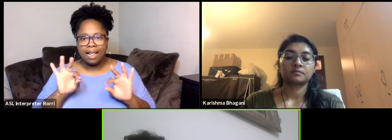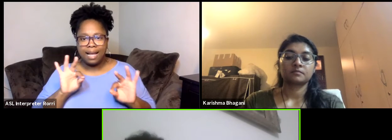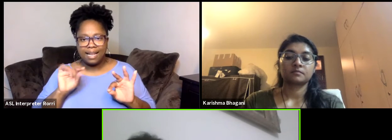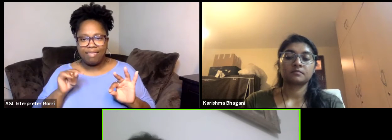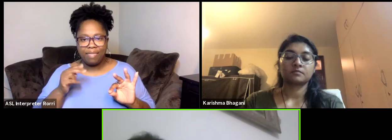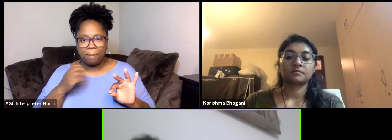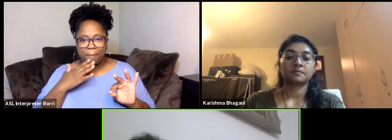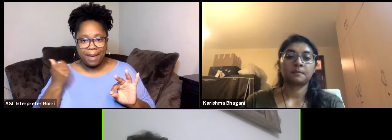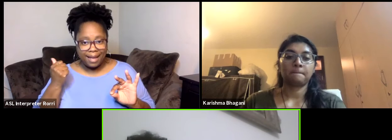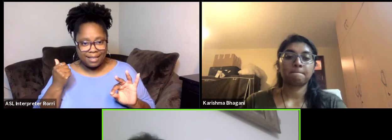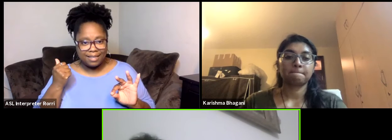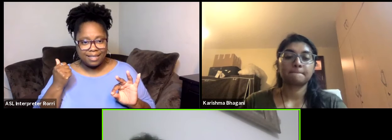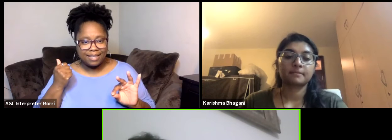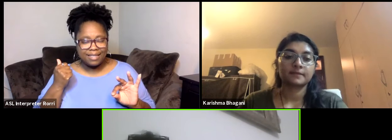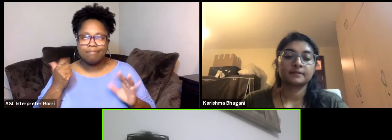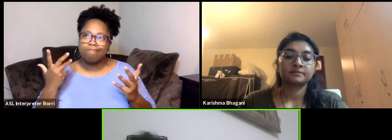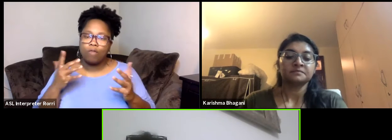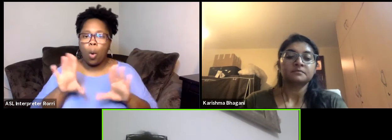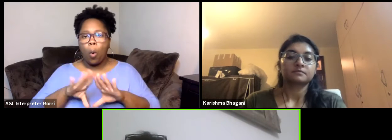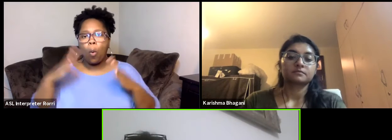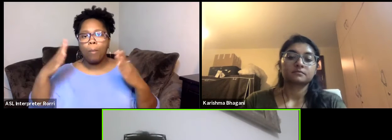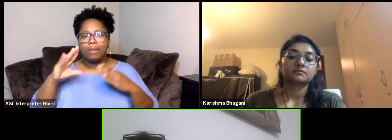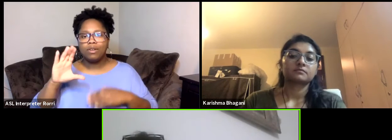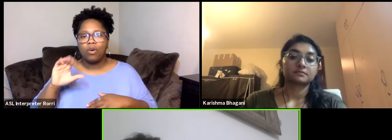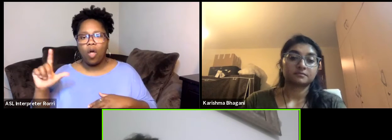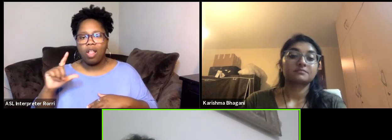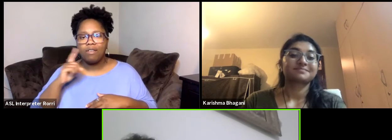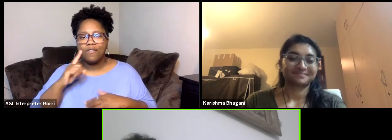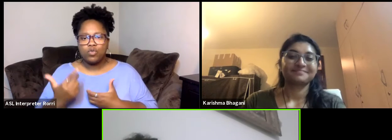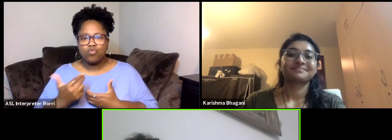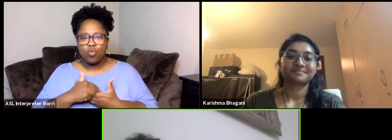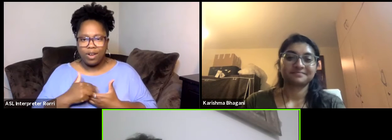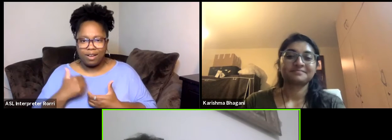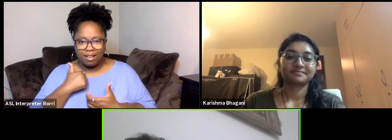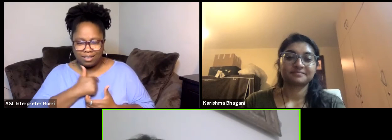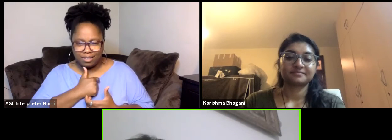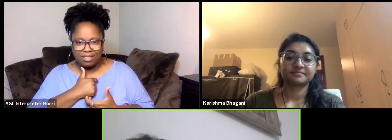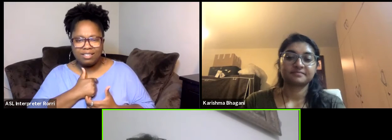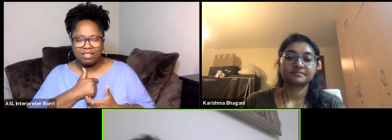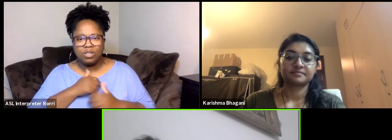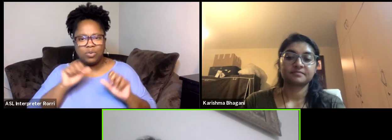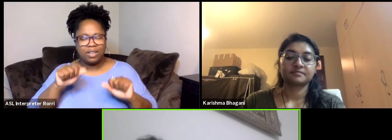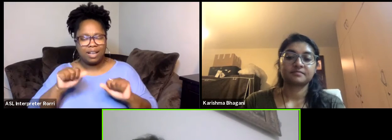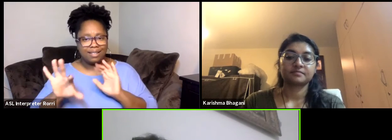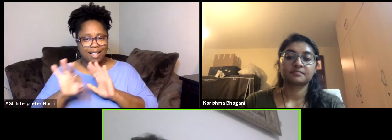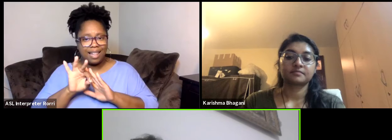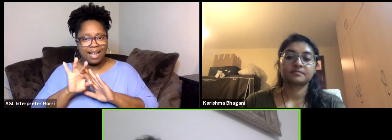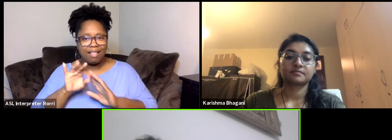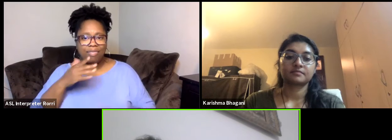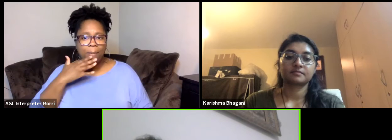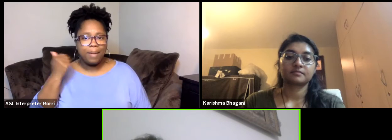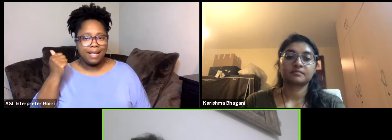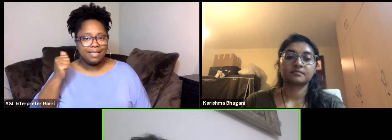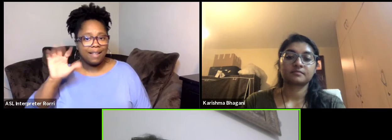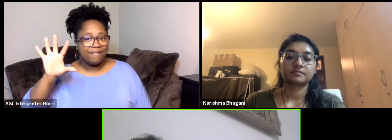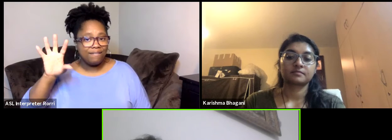We are opening call for joining the CCI Boost to be able to select the best 50 project